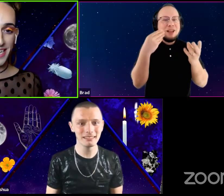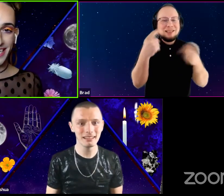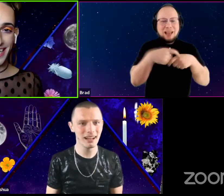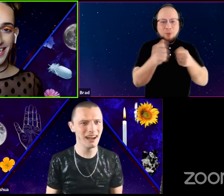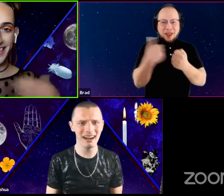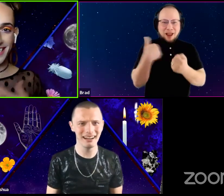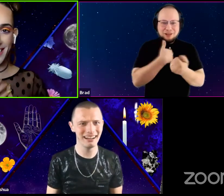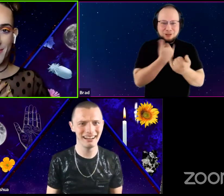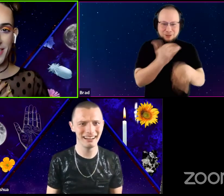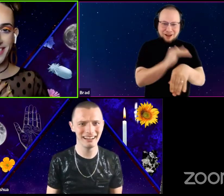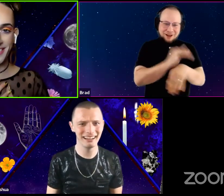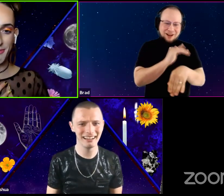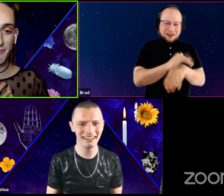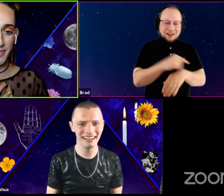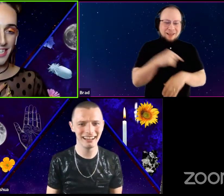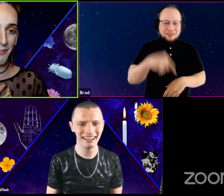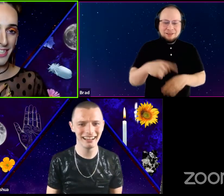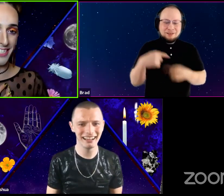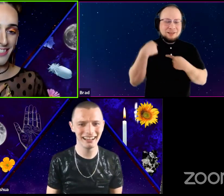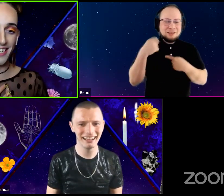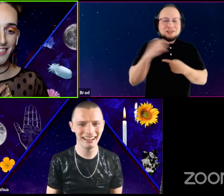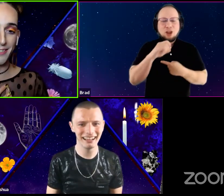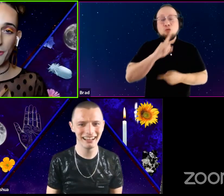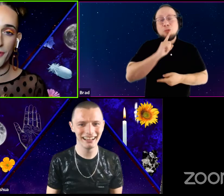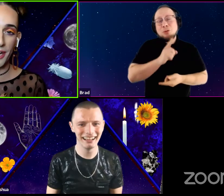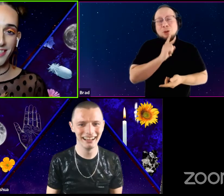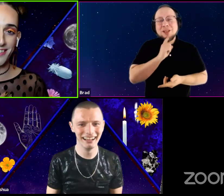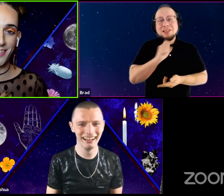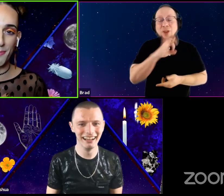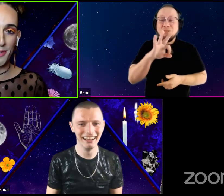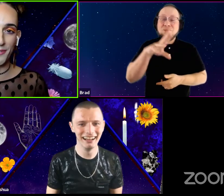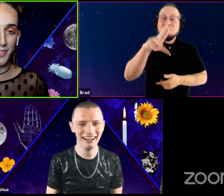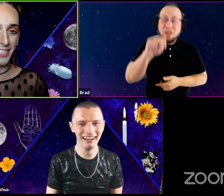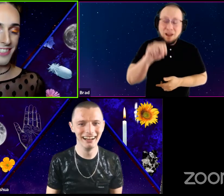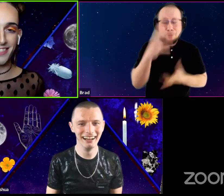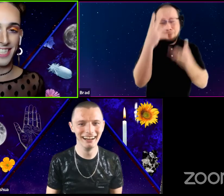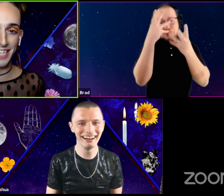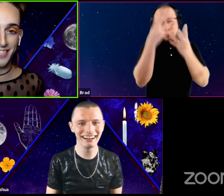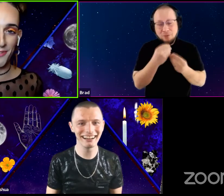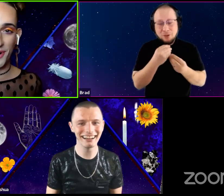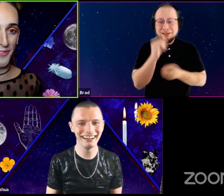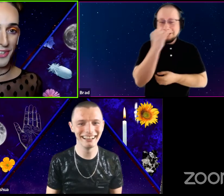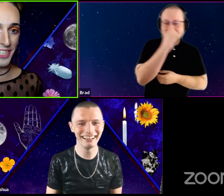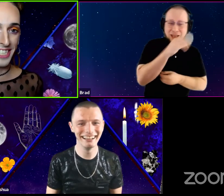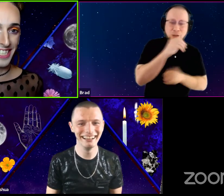Like this has been really, really just like so fun, and so beautiful, and so silly, and so wonderful.